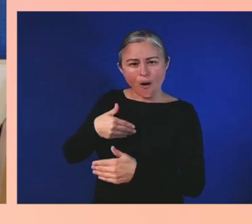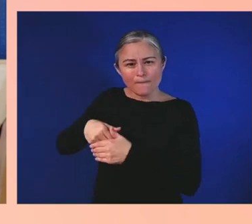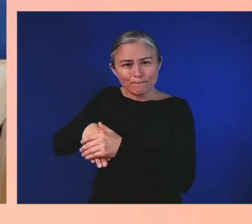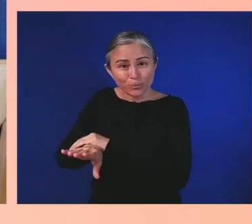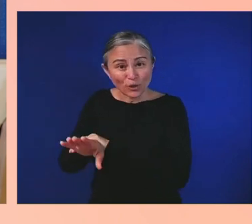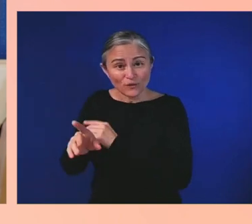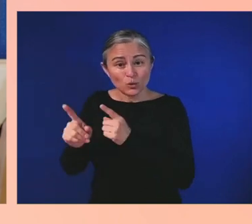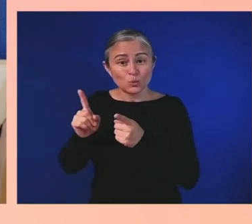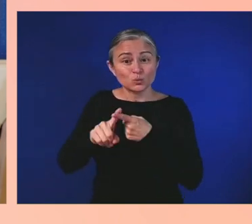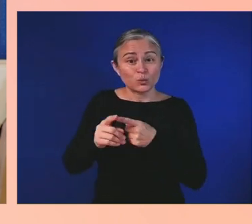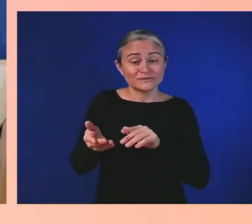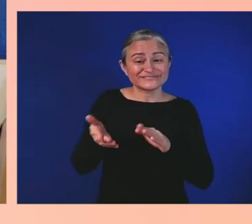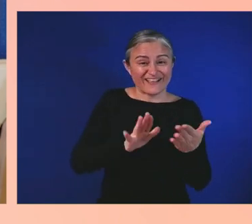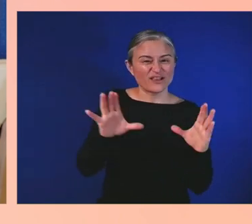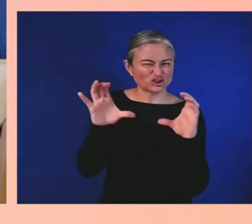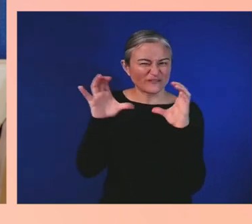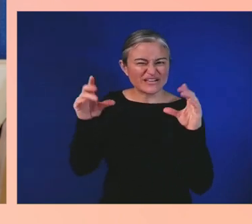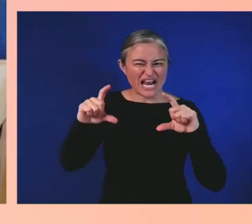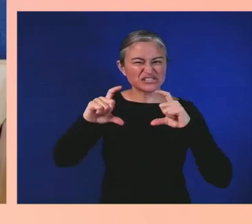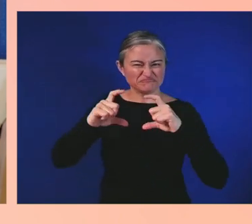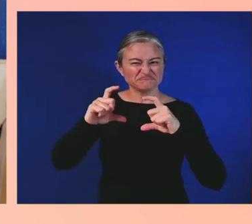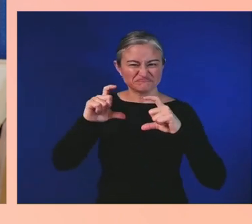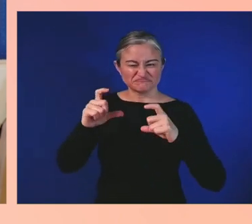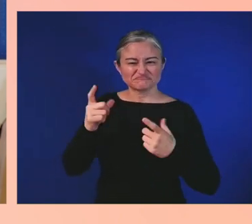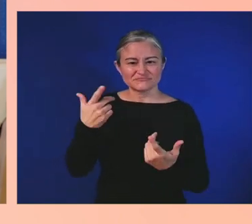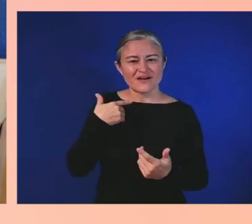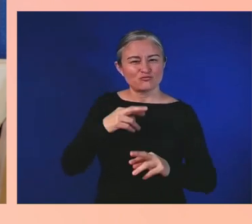white cards for whites, and